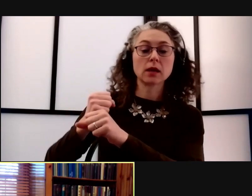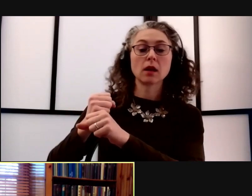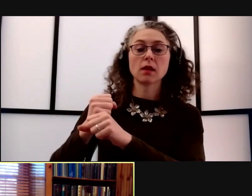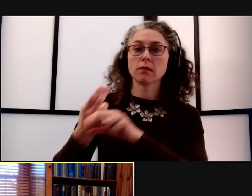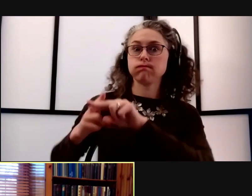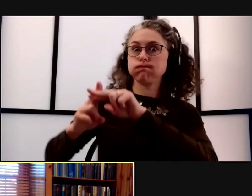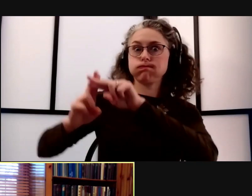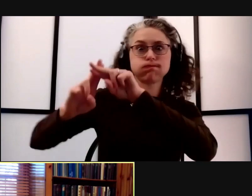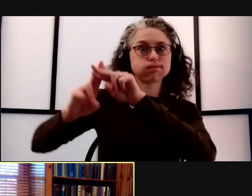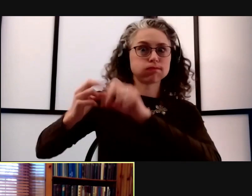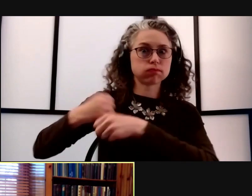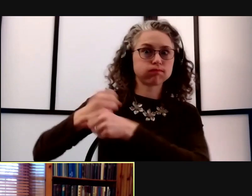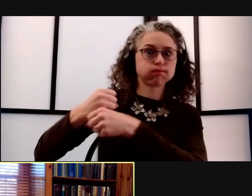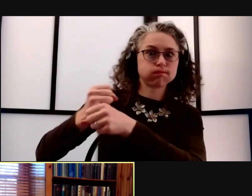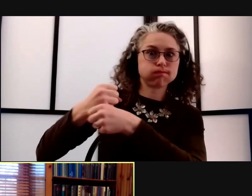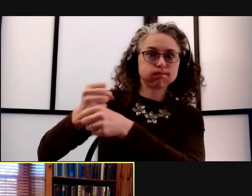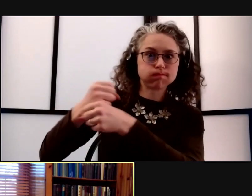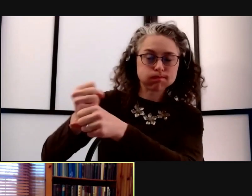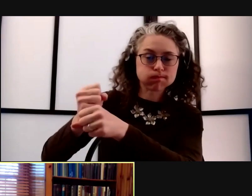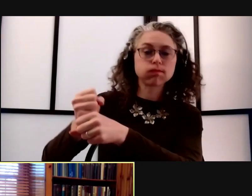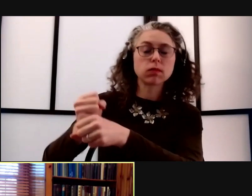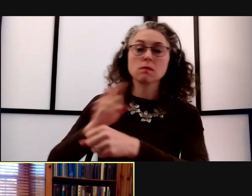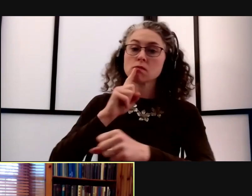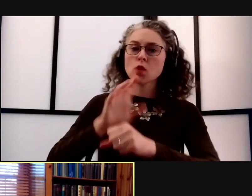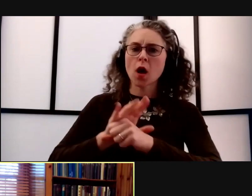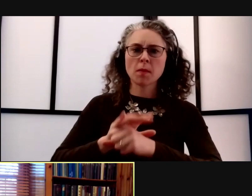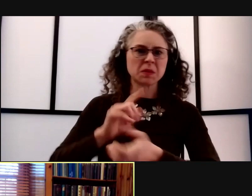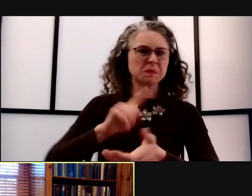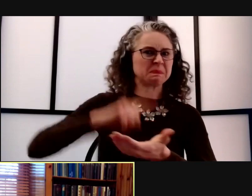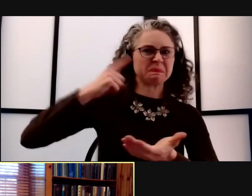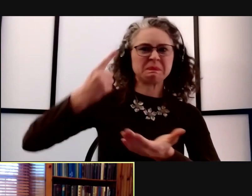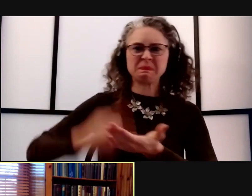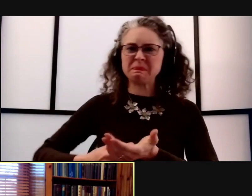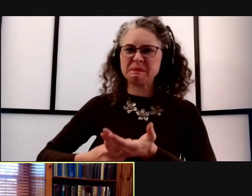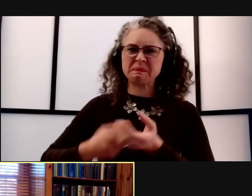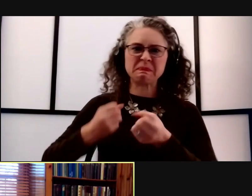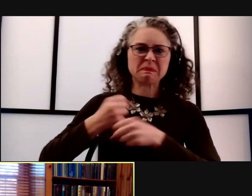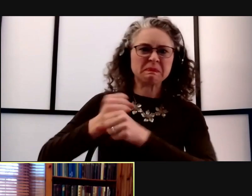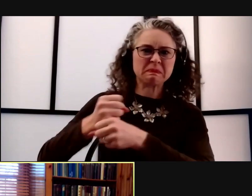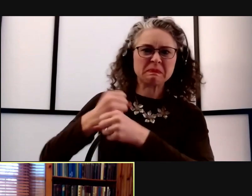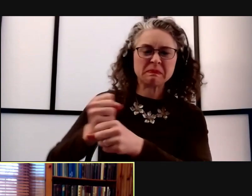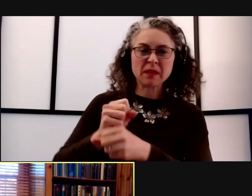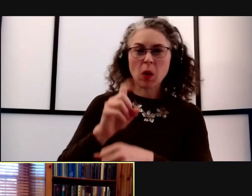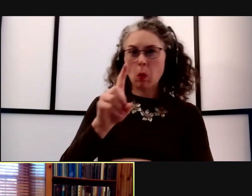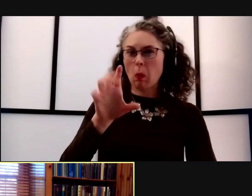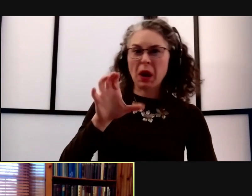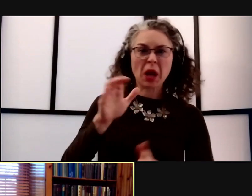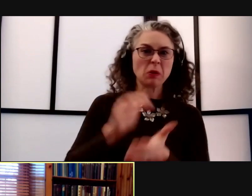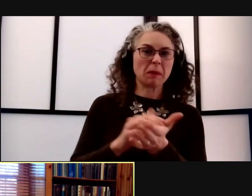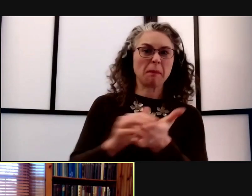and they're promising significant numbers of doses in the order of hundreds of millions of doses